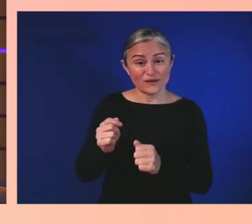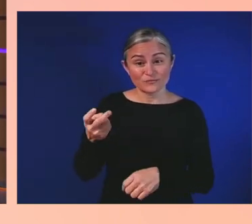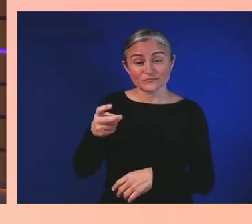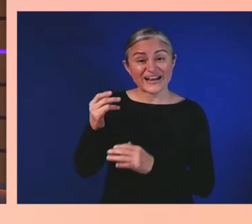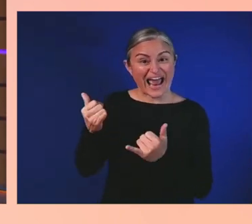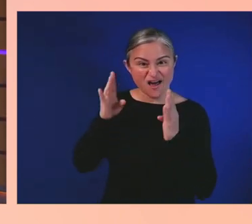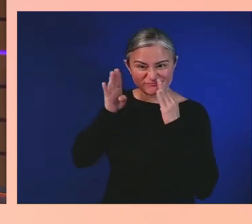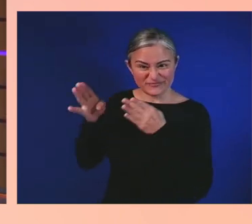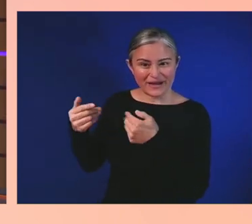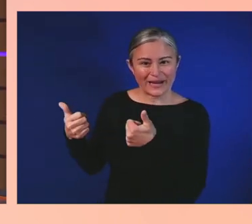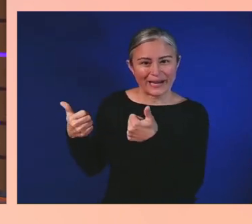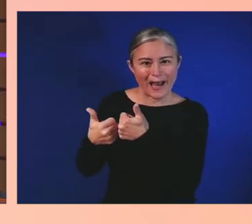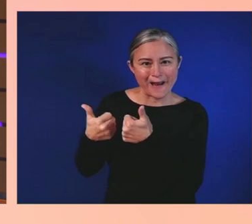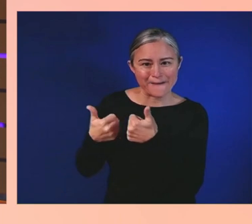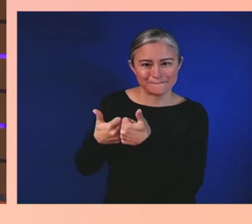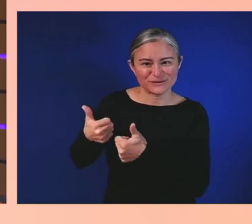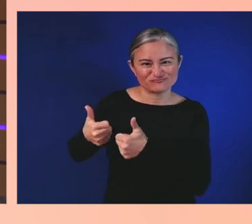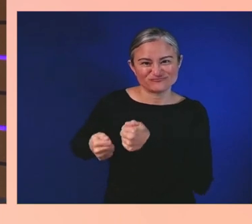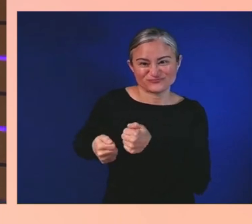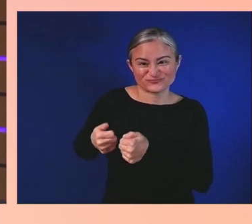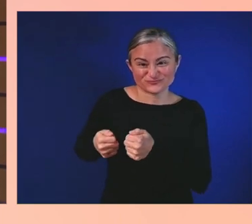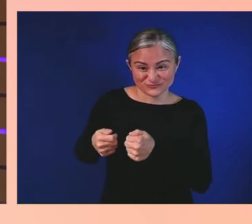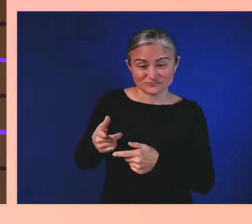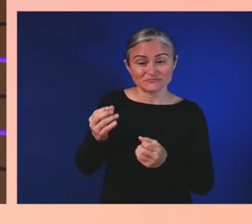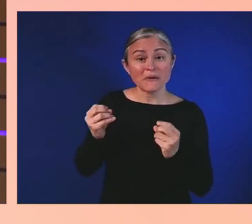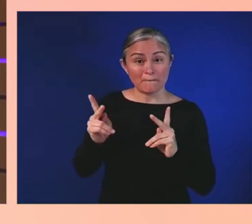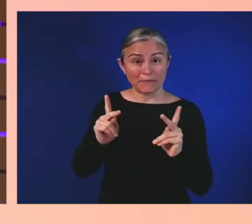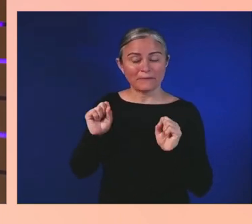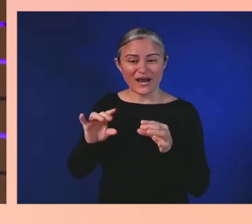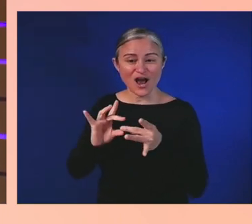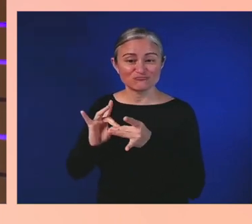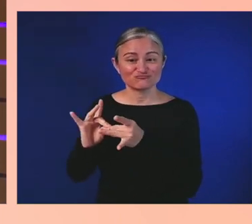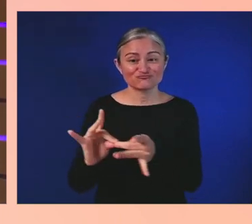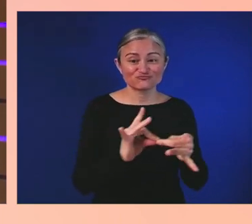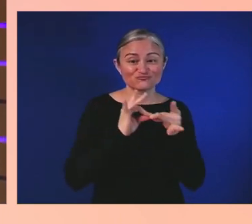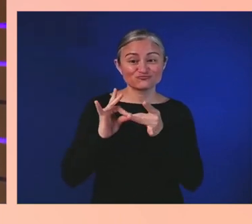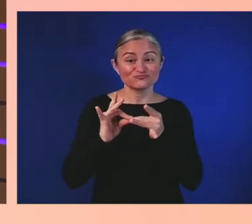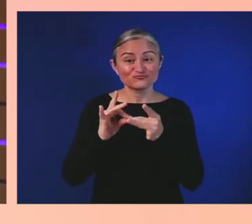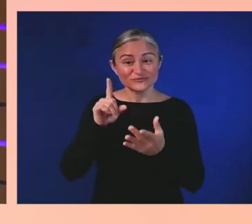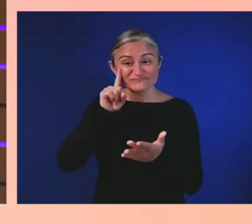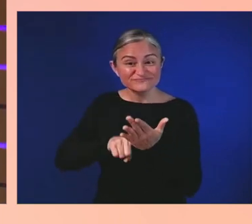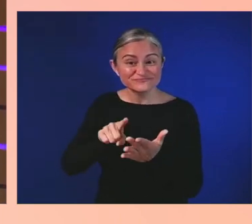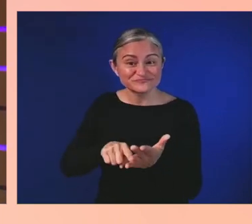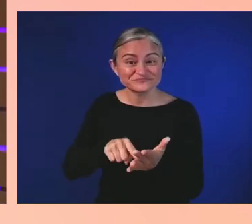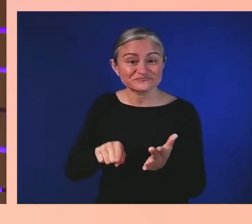to gain insights into different perspectives, and of course, have fun.